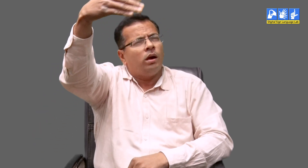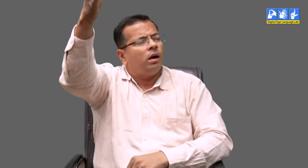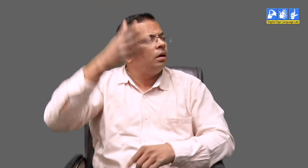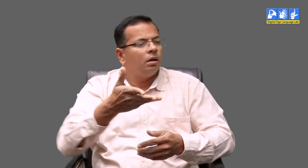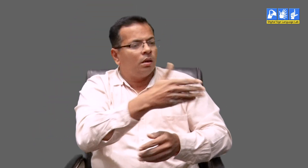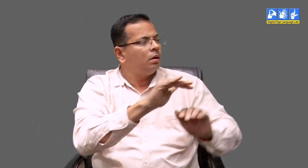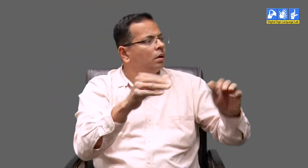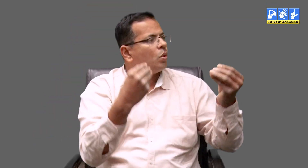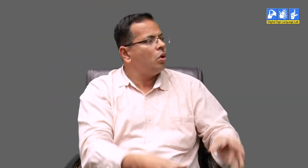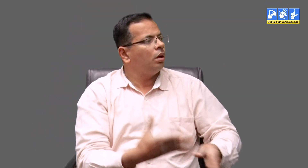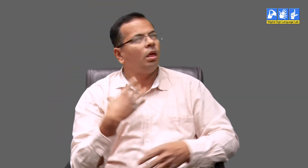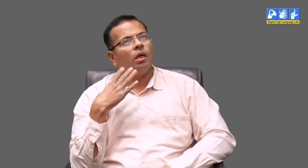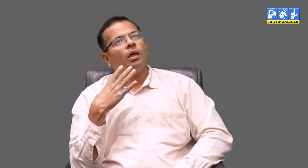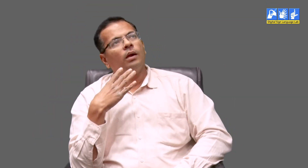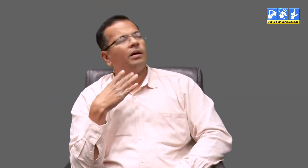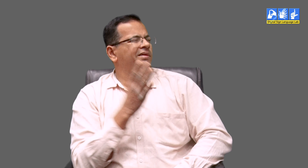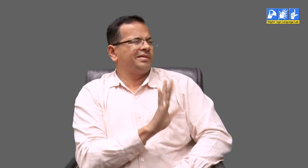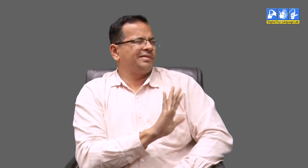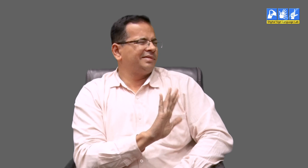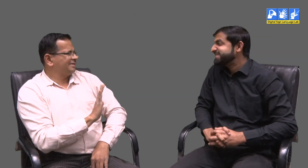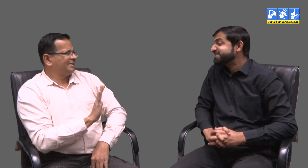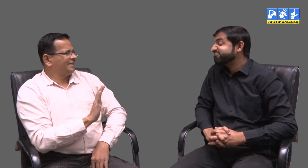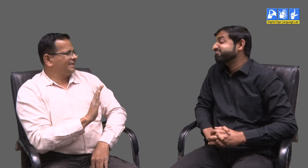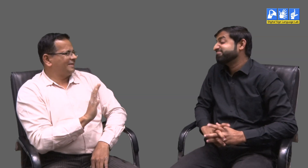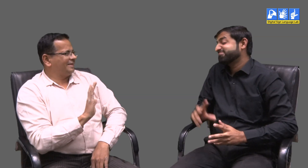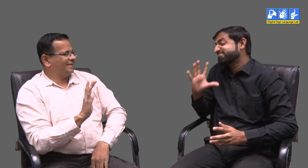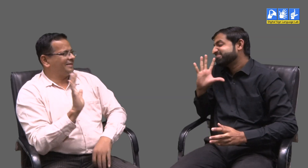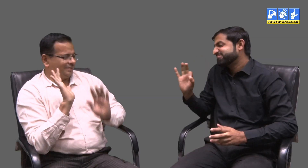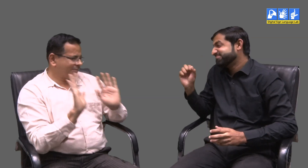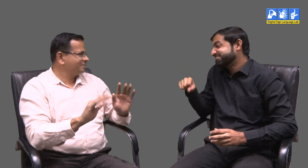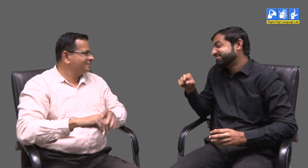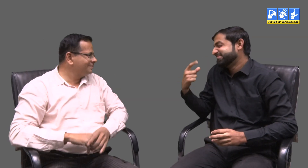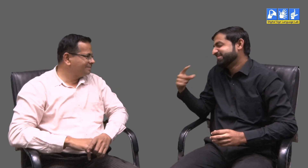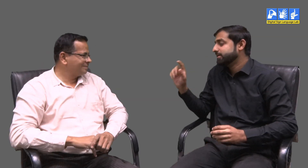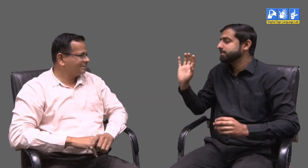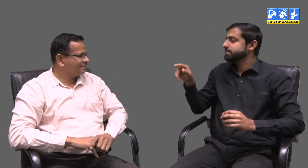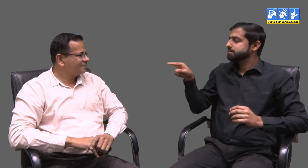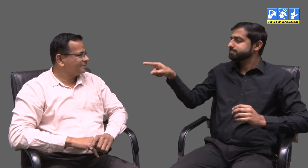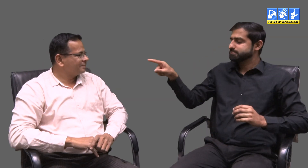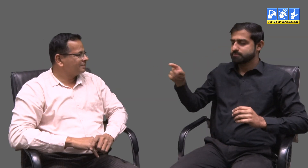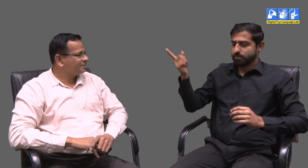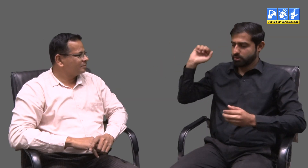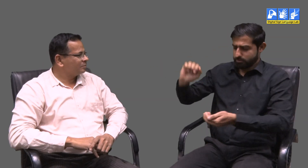we will lose out on building the students of today, who are waiting to learn now. We cannot do that. Right.